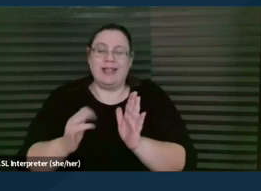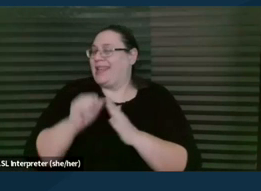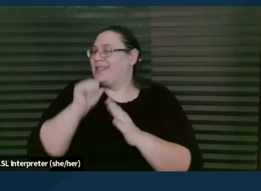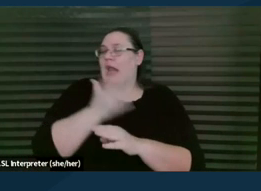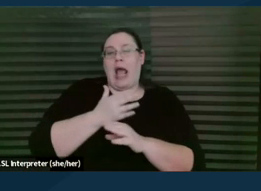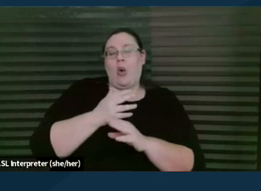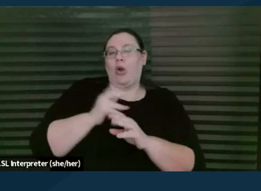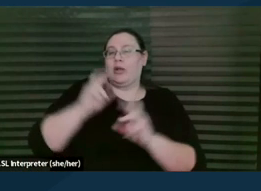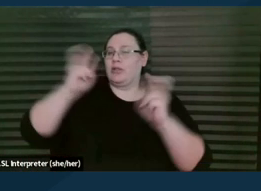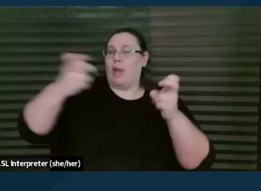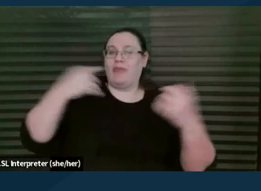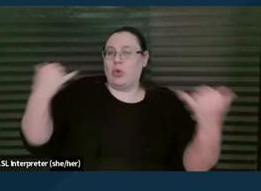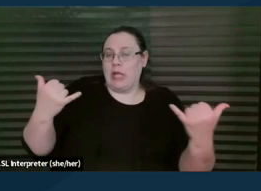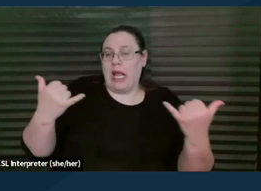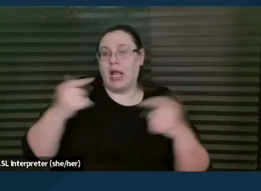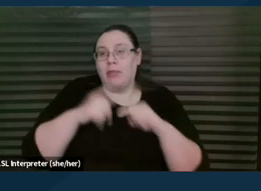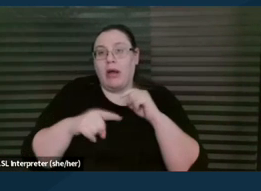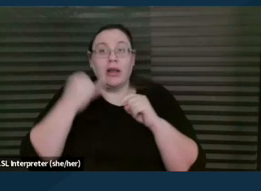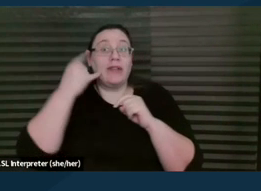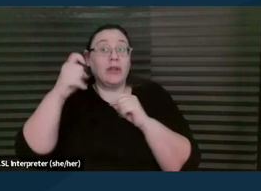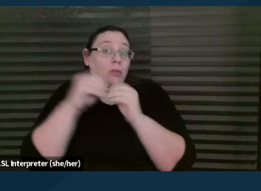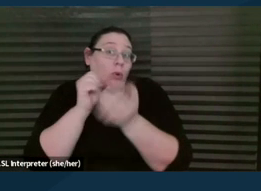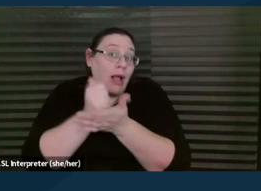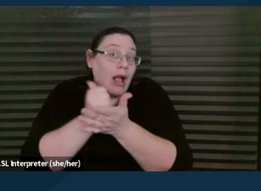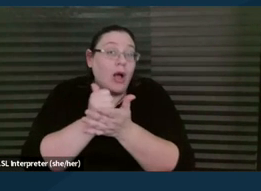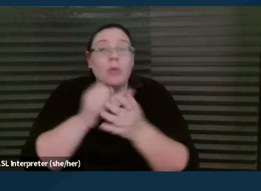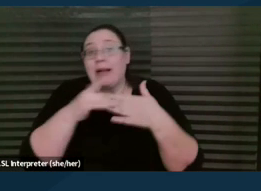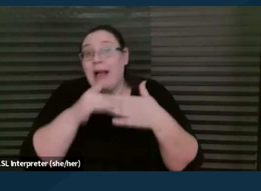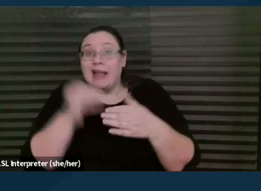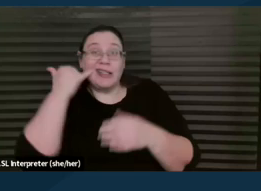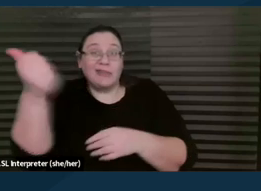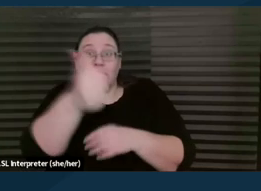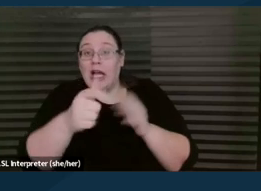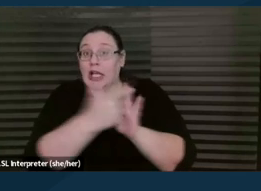But if you are, if you do need more help or guidance as an attorney, you know, you could reach out.